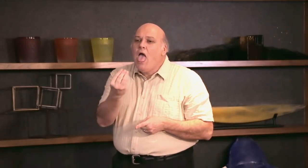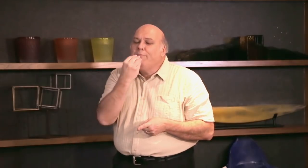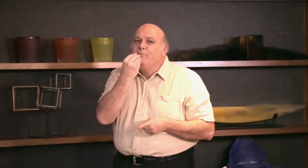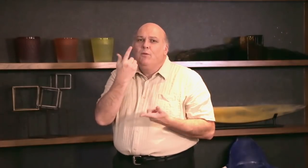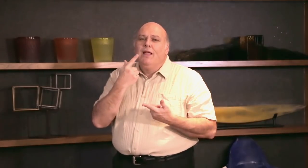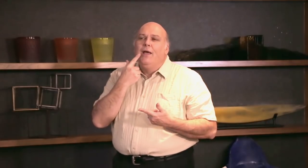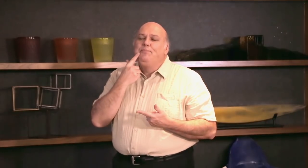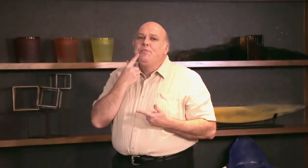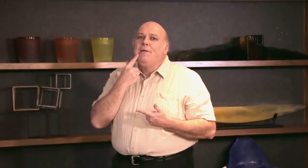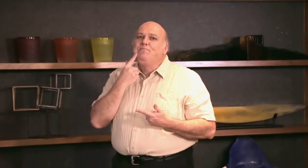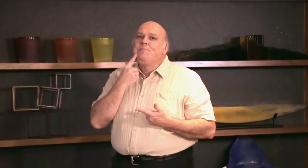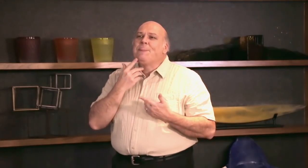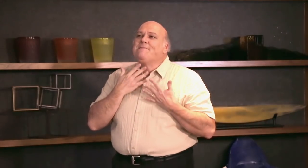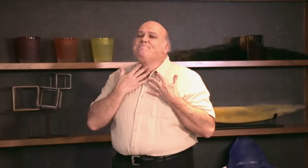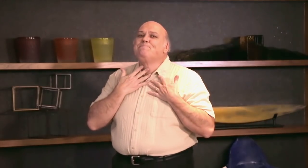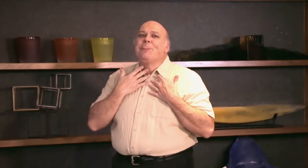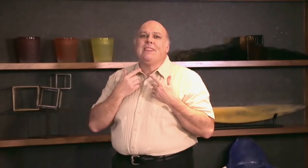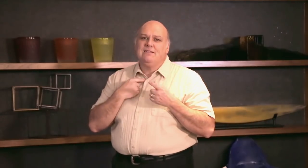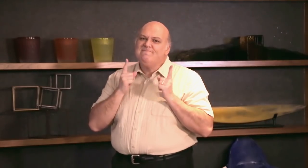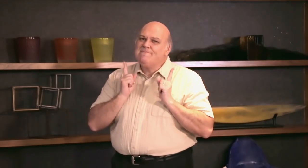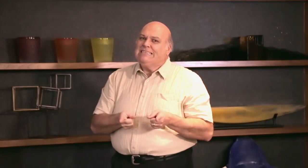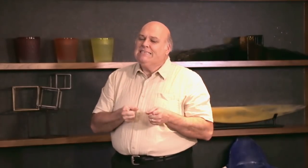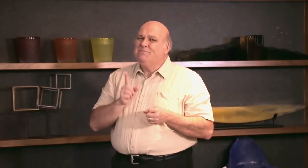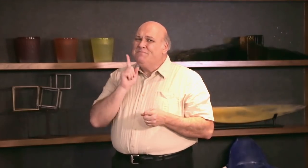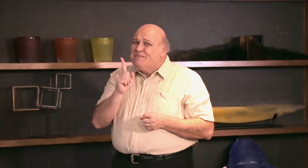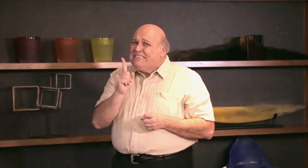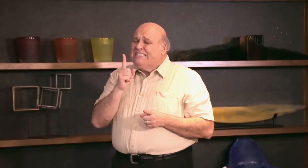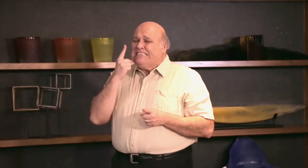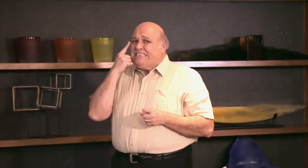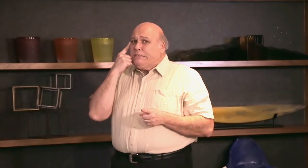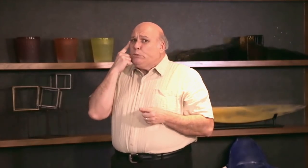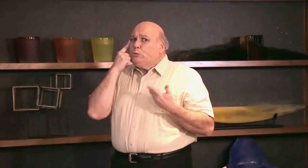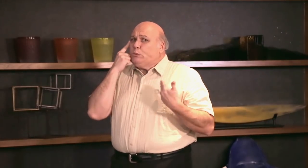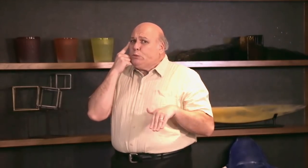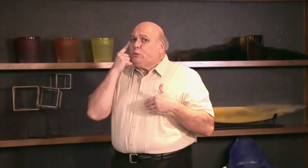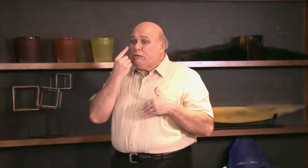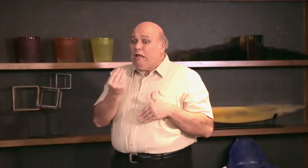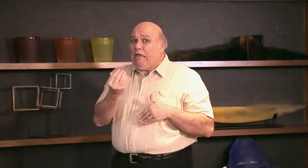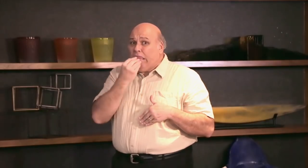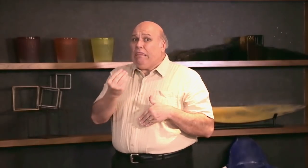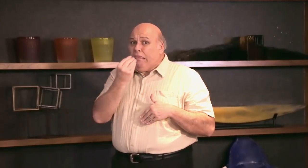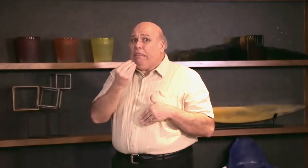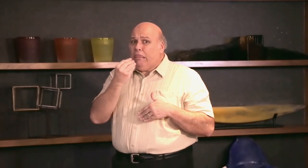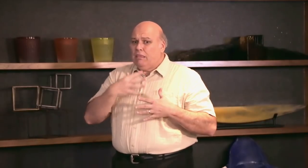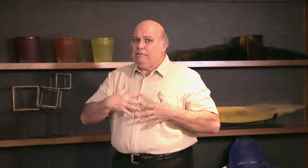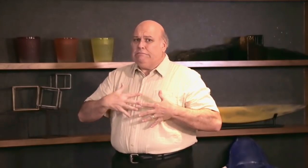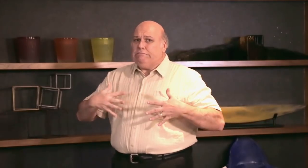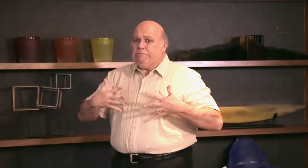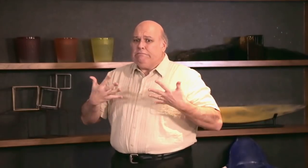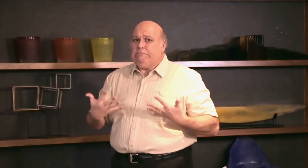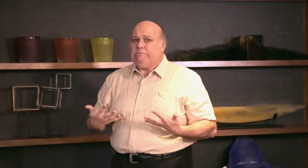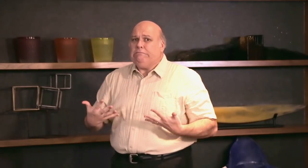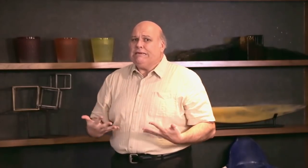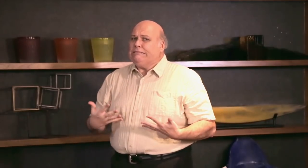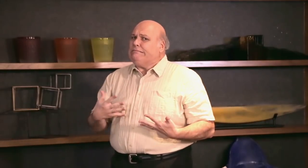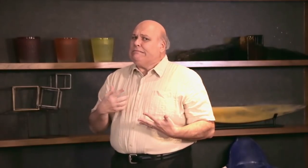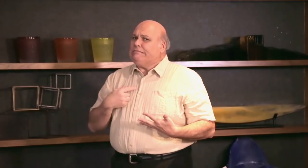to eat it. But knowing if I keep eating food with sugar, I could add weight.